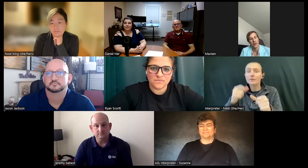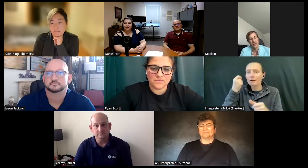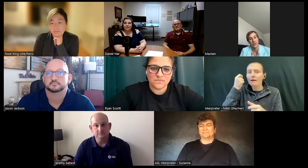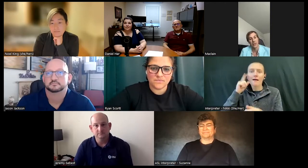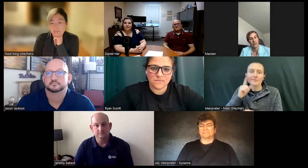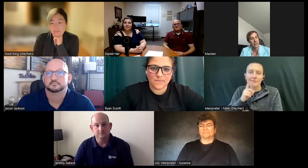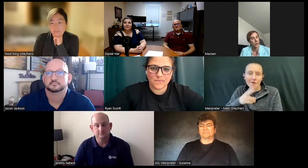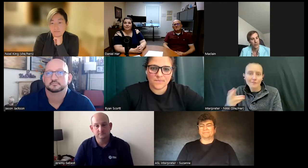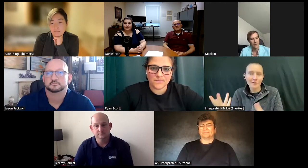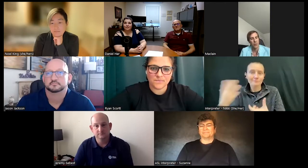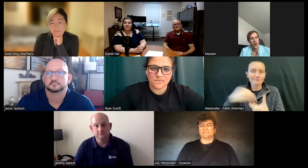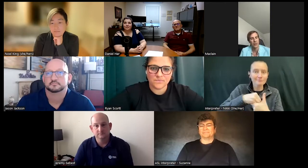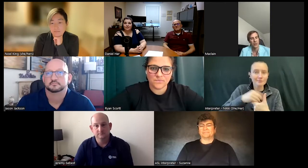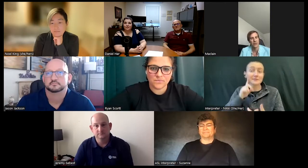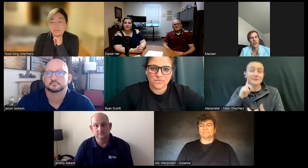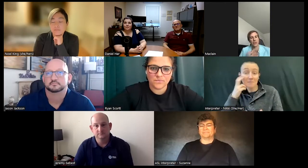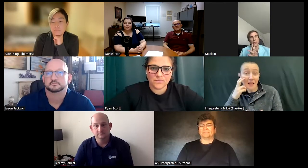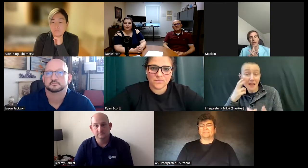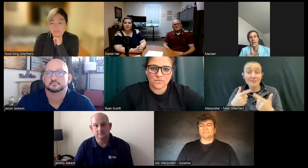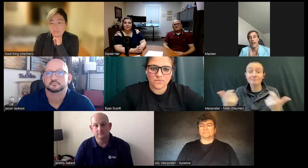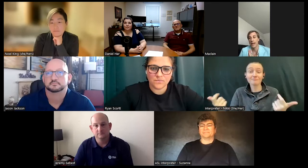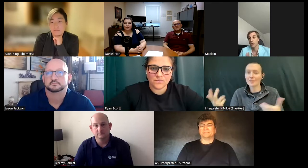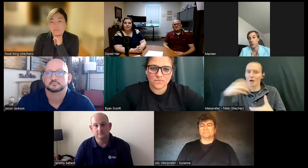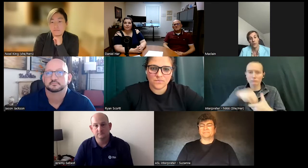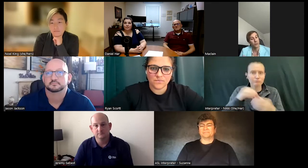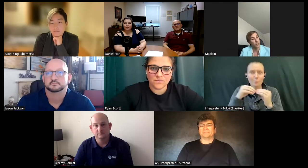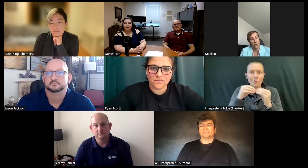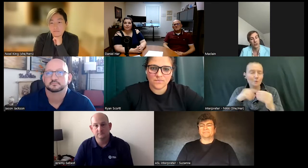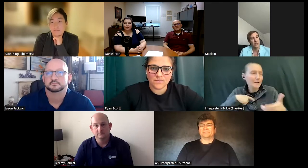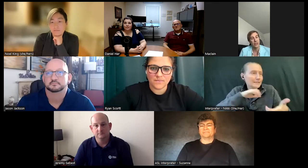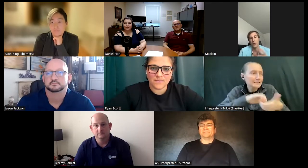deaf and hard of hearing or deafblind or and such. So, I work with the children